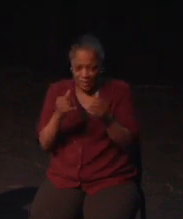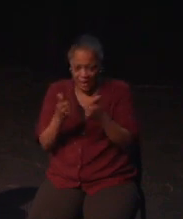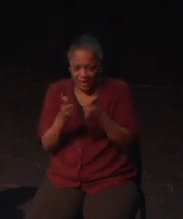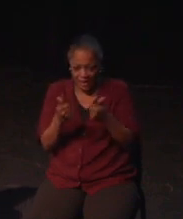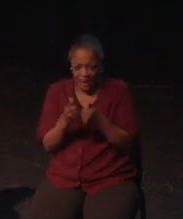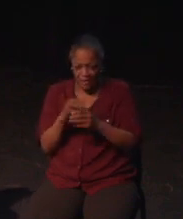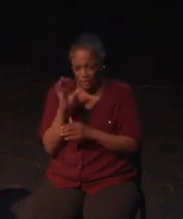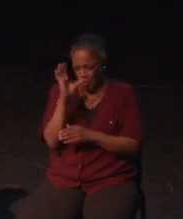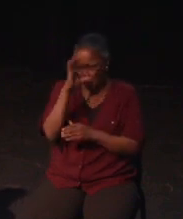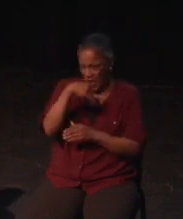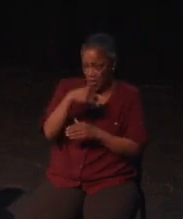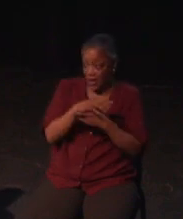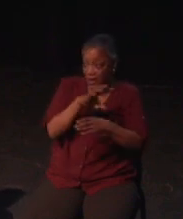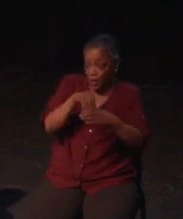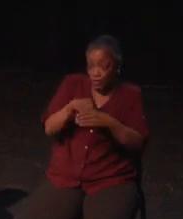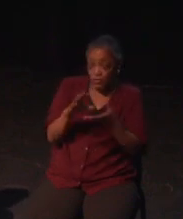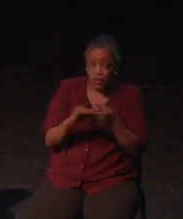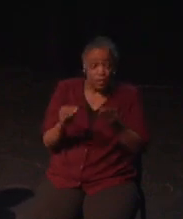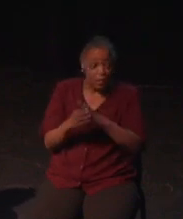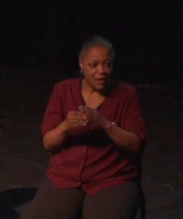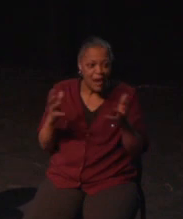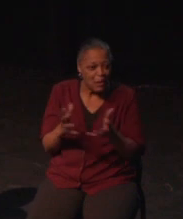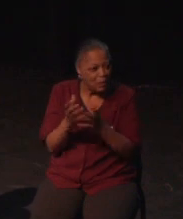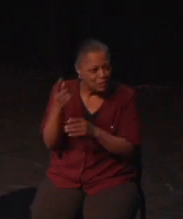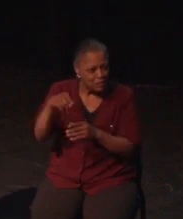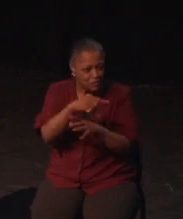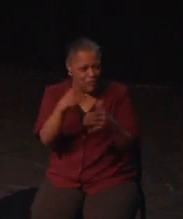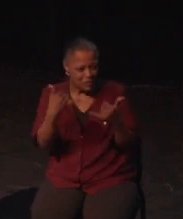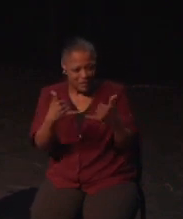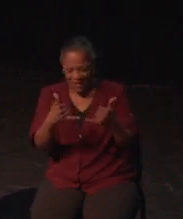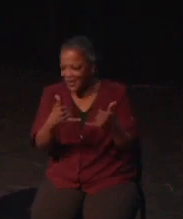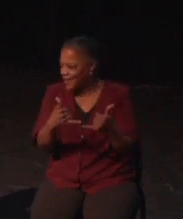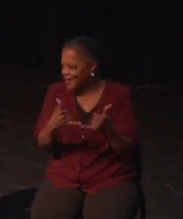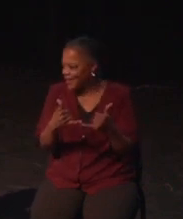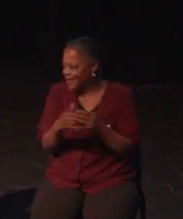remaps and having to change it constantly when switching from game to game.